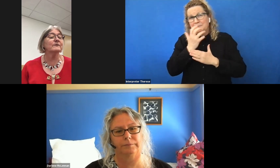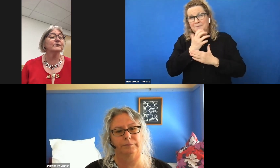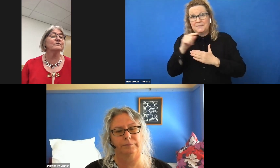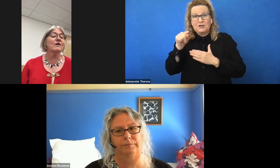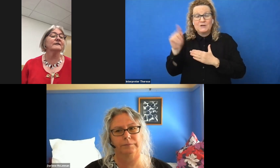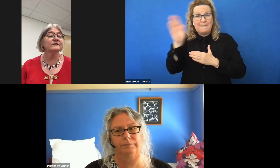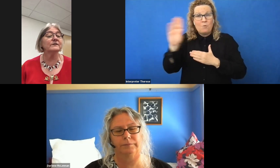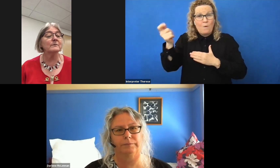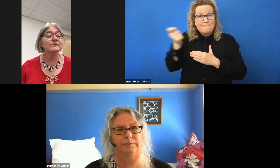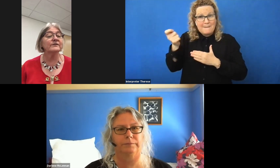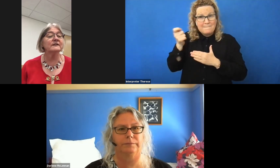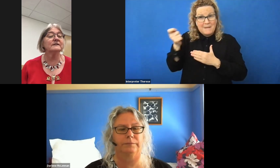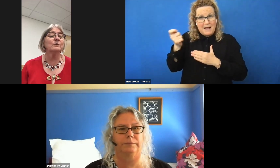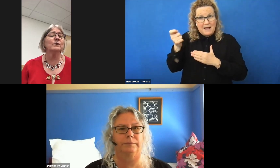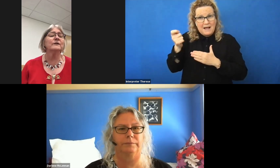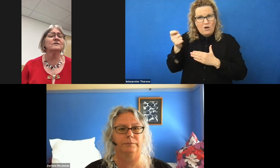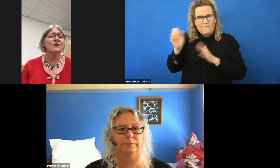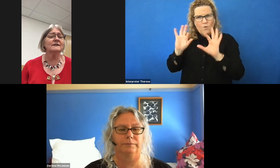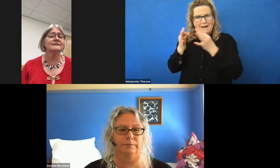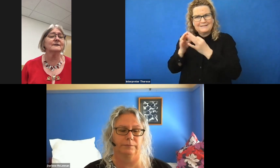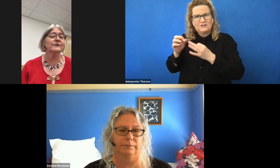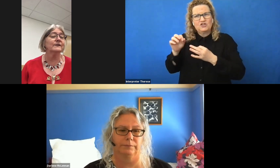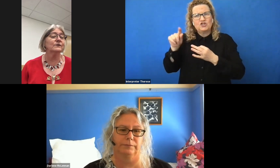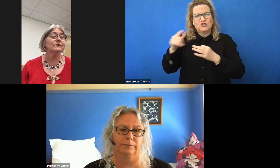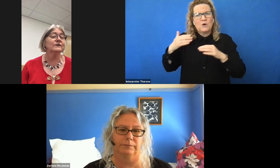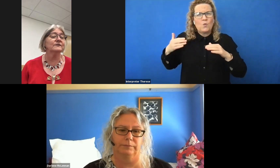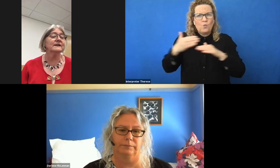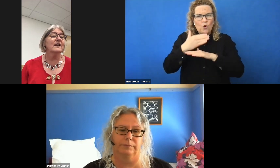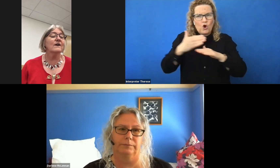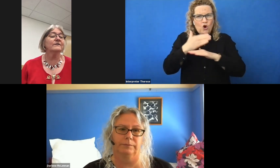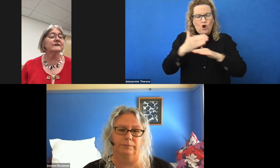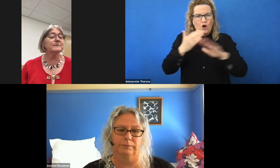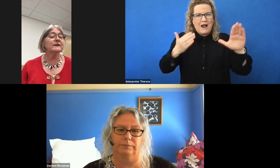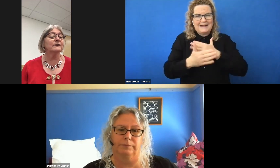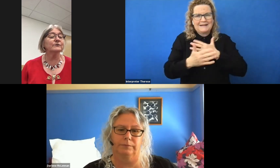new horizons for a number of years and working tirelessly within the University of Tasmania to